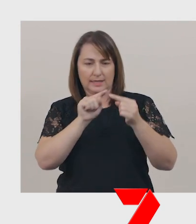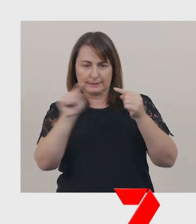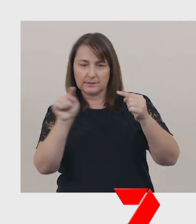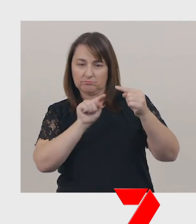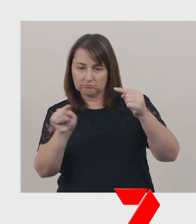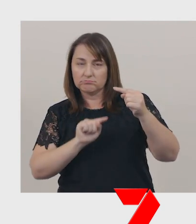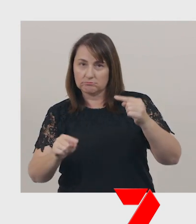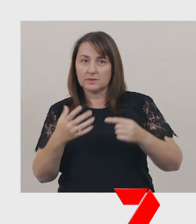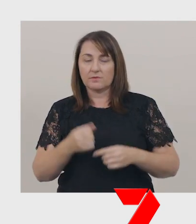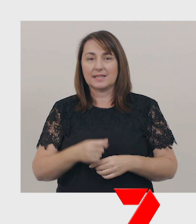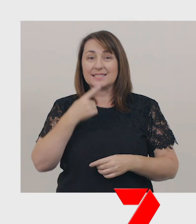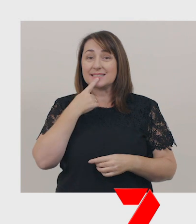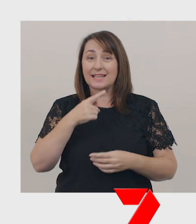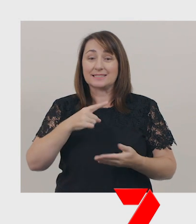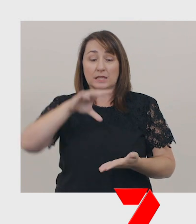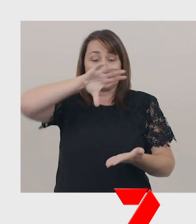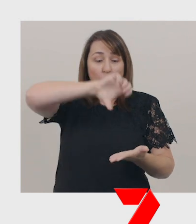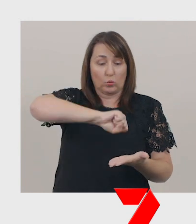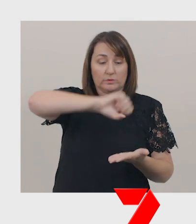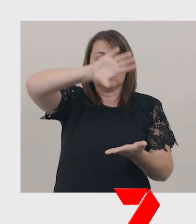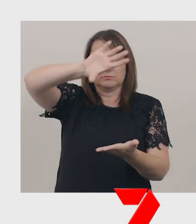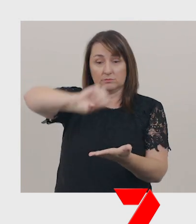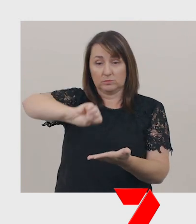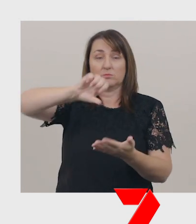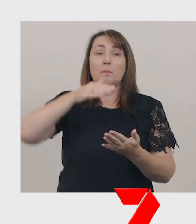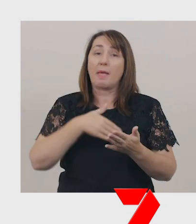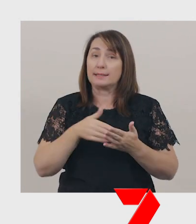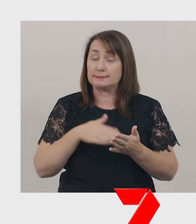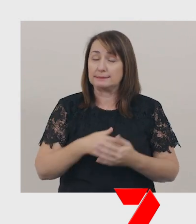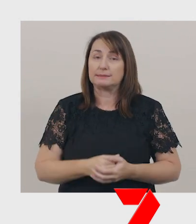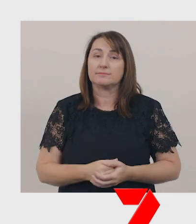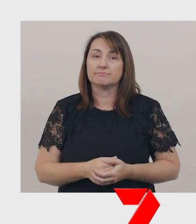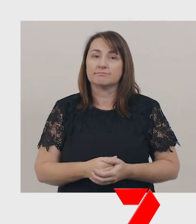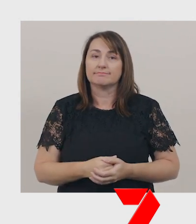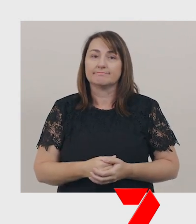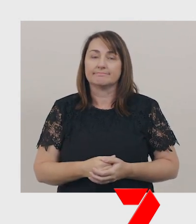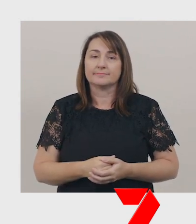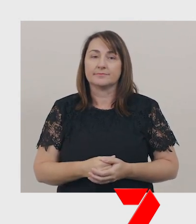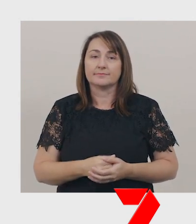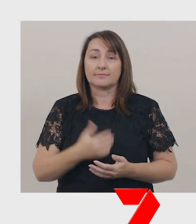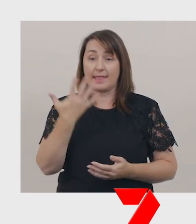Squeeze the paint onto two plastic lids, put your hand in the light brown paint,